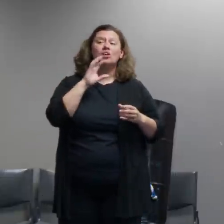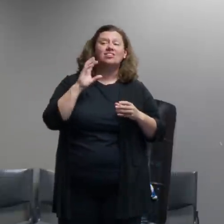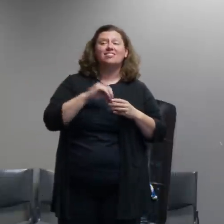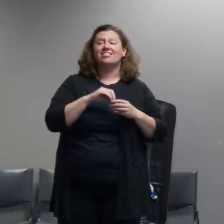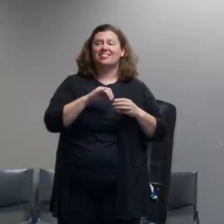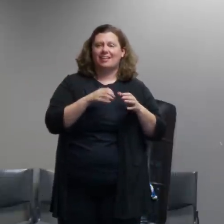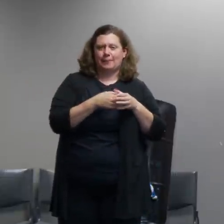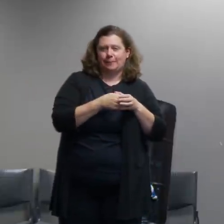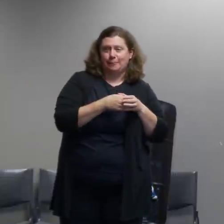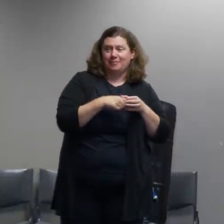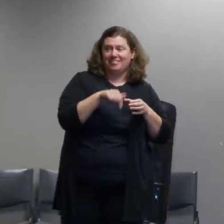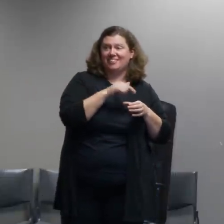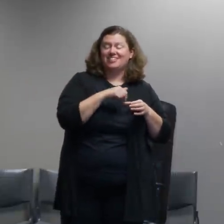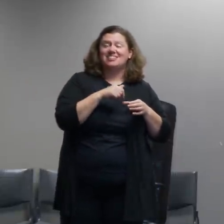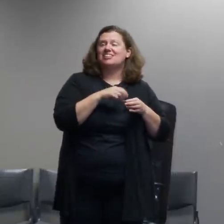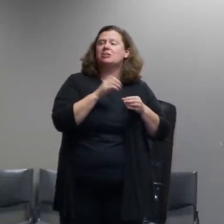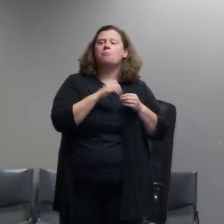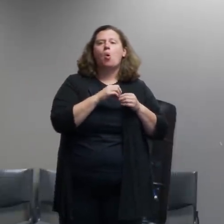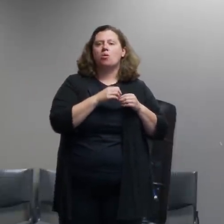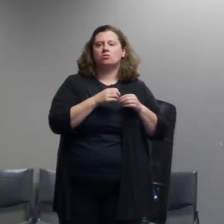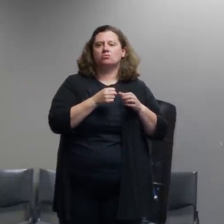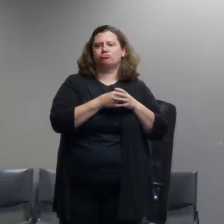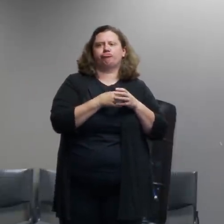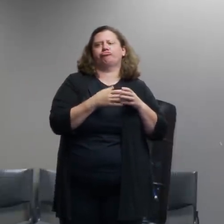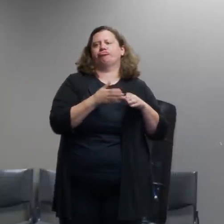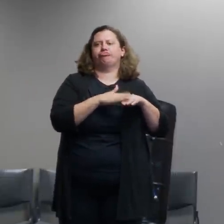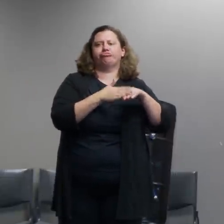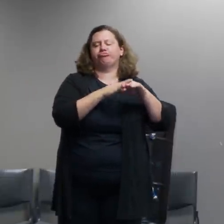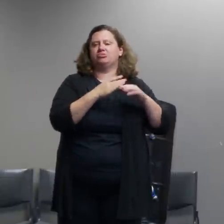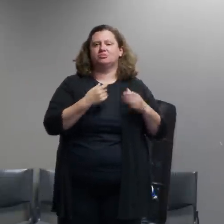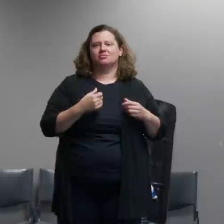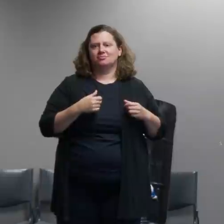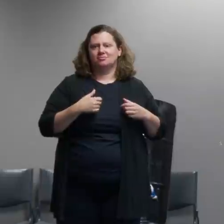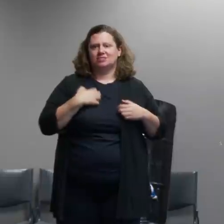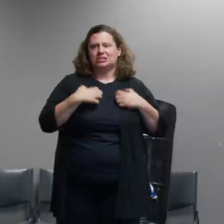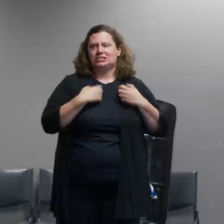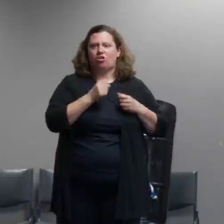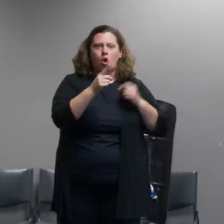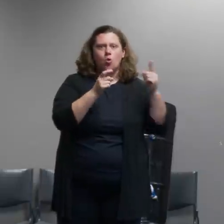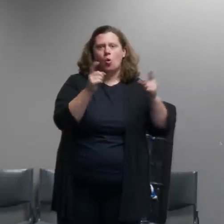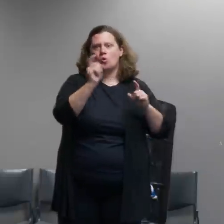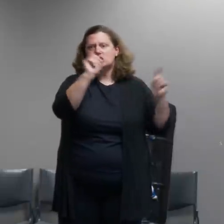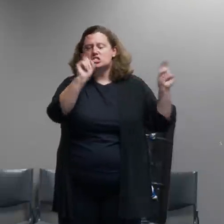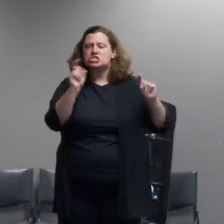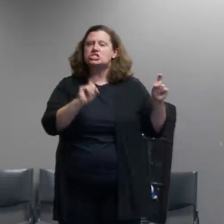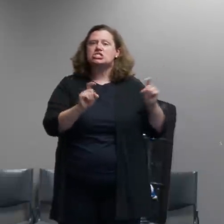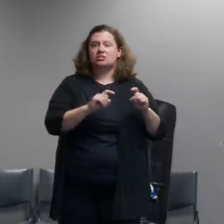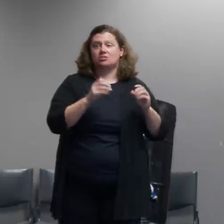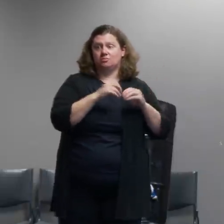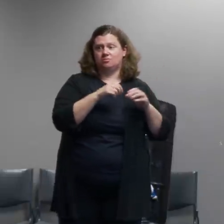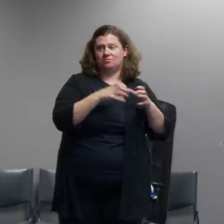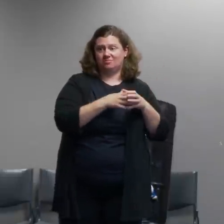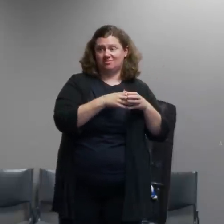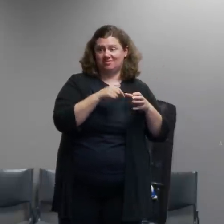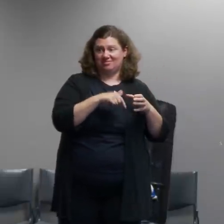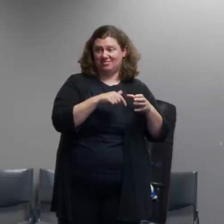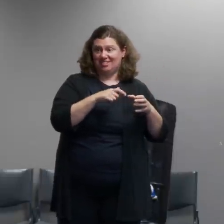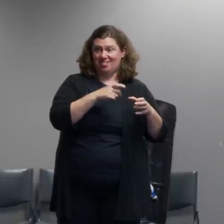escalate things and set fires and continue to damage property and attack the sheriff's office employees standing